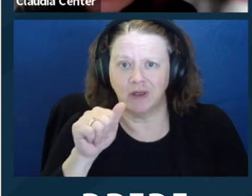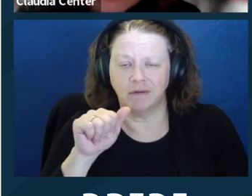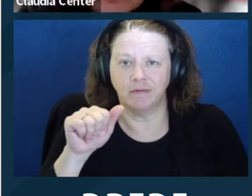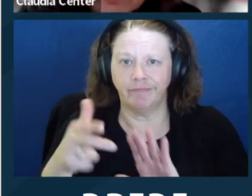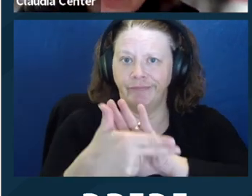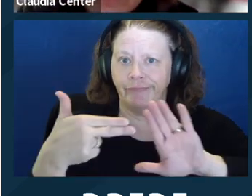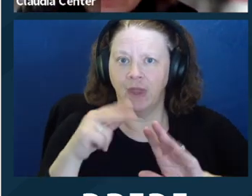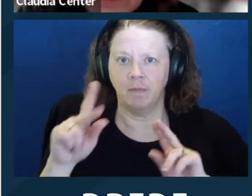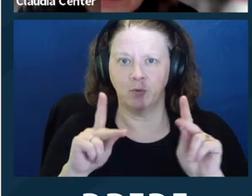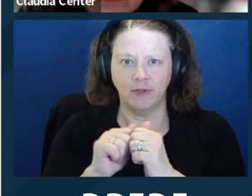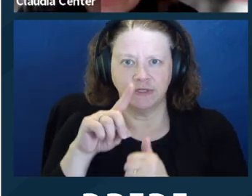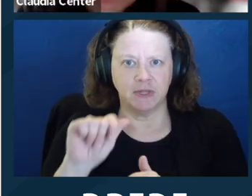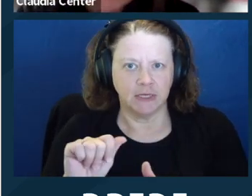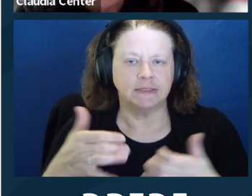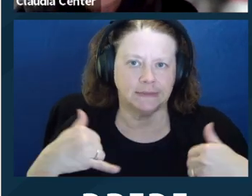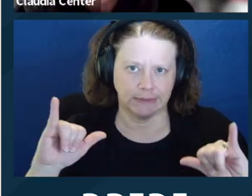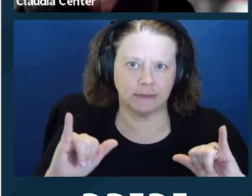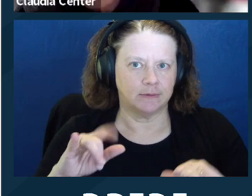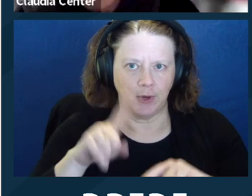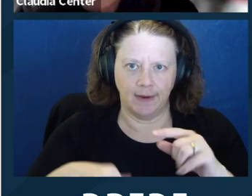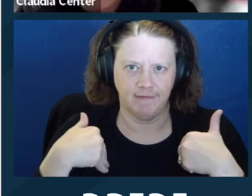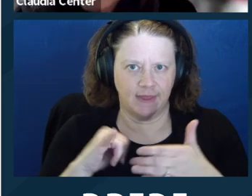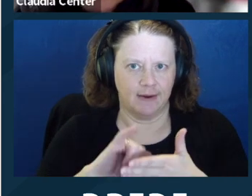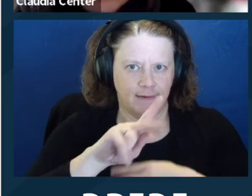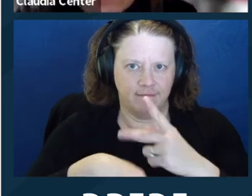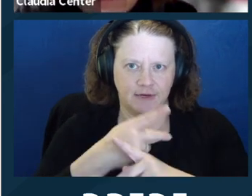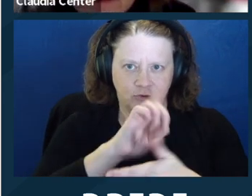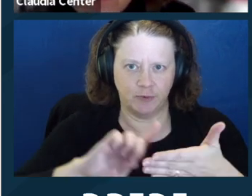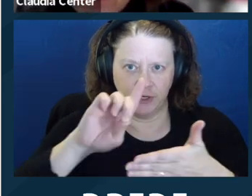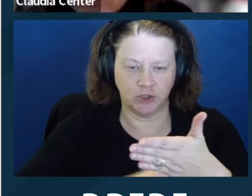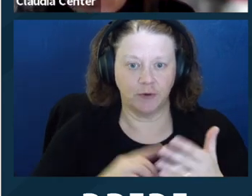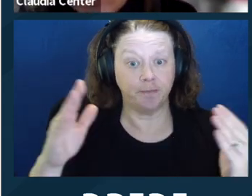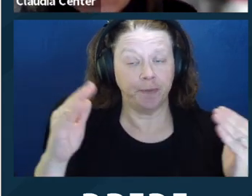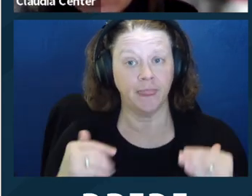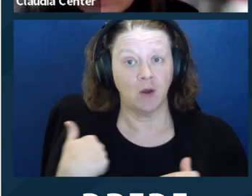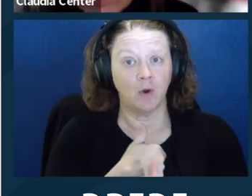to people with disabilities, so that's a change in how you do things in order to include a